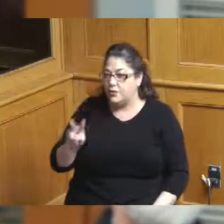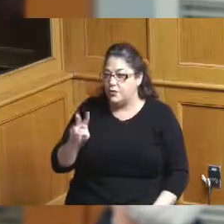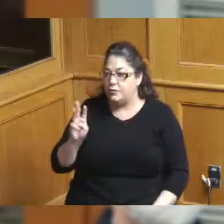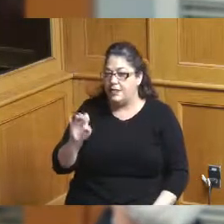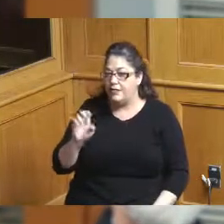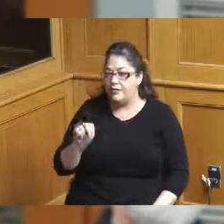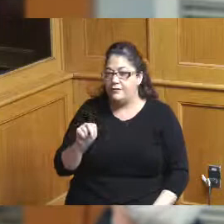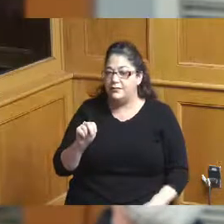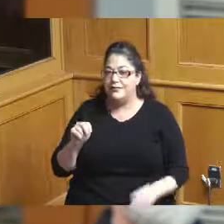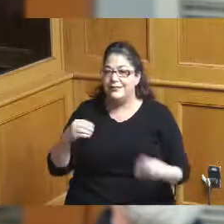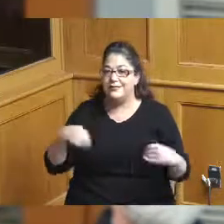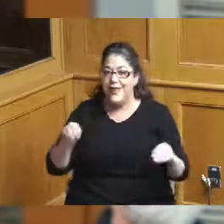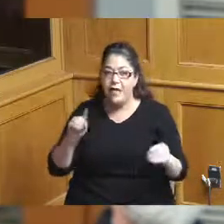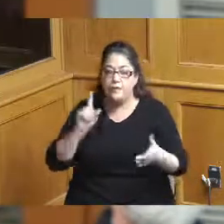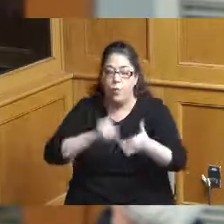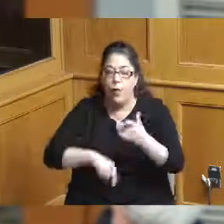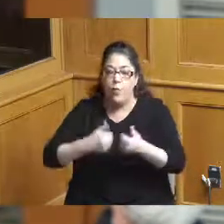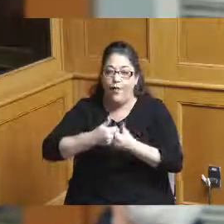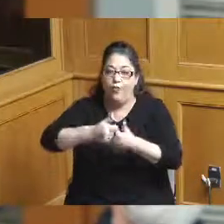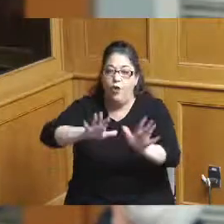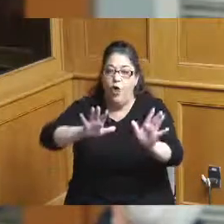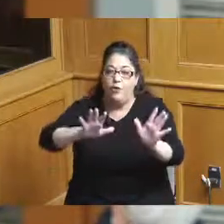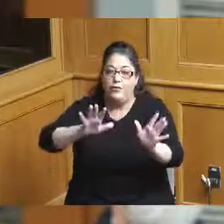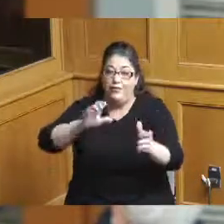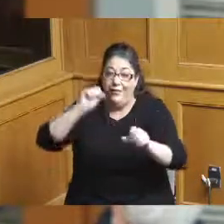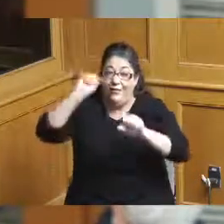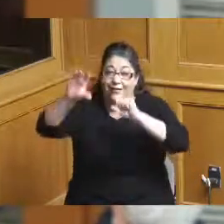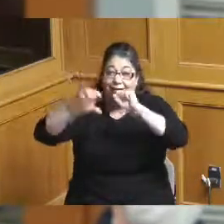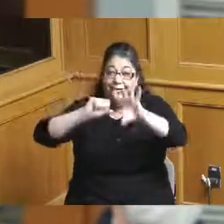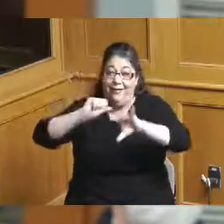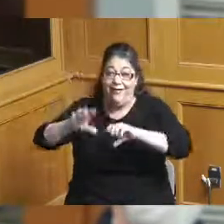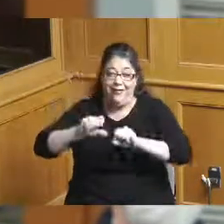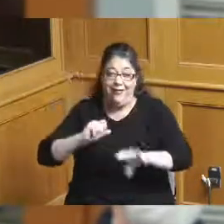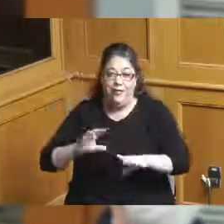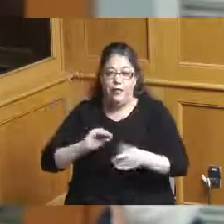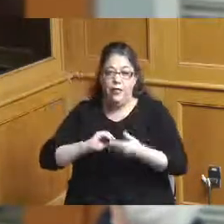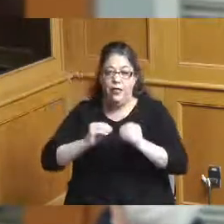we've lost so my only point being I think for the betterment of our community we're